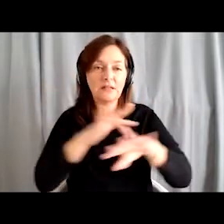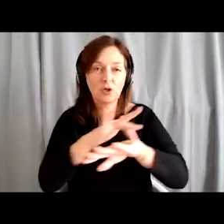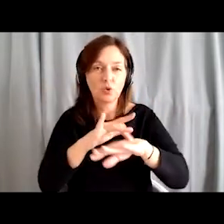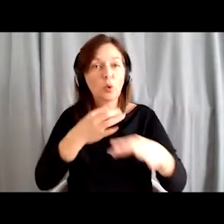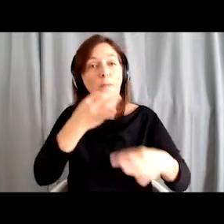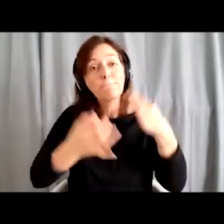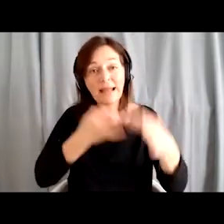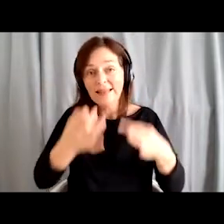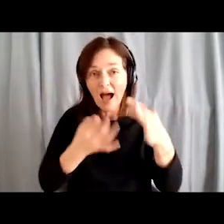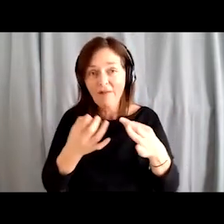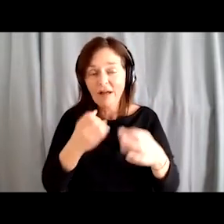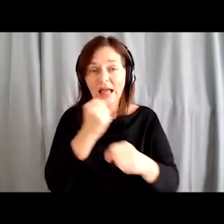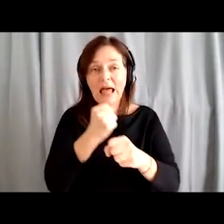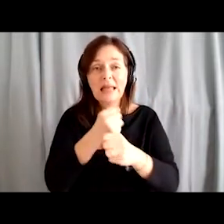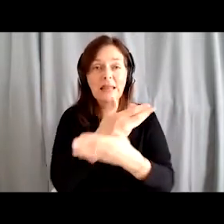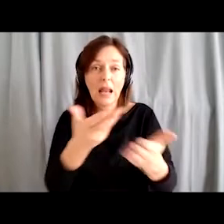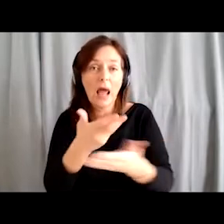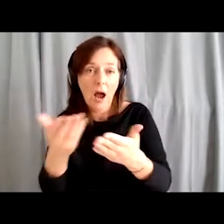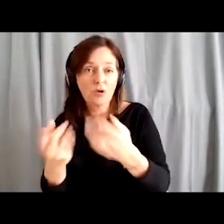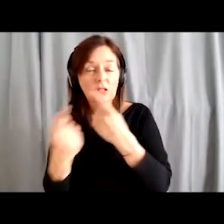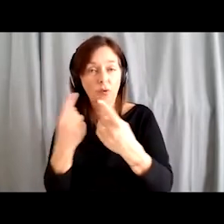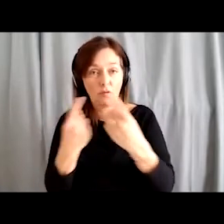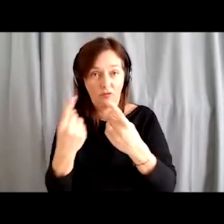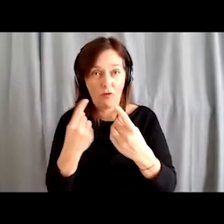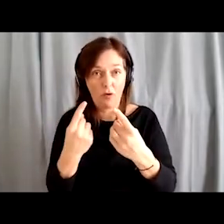and discussions attended by 393 people,